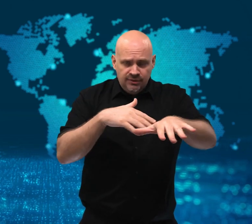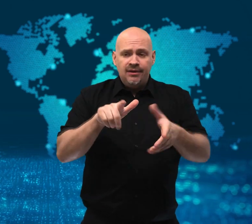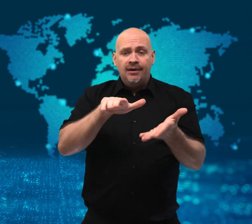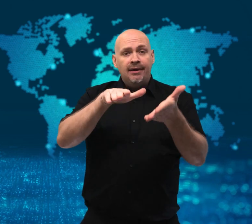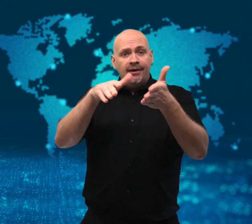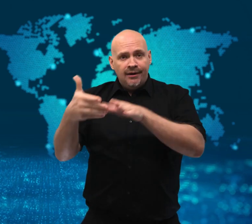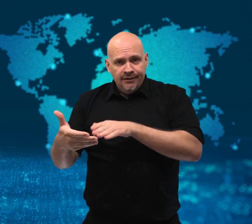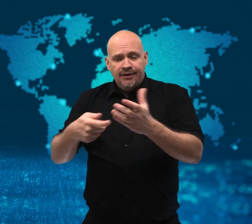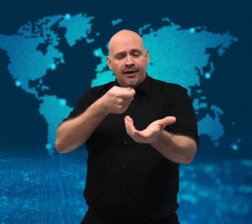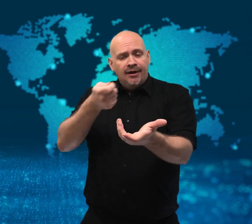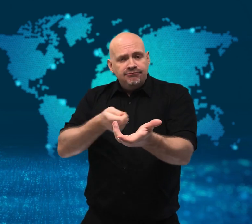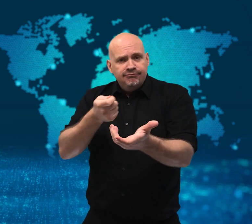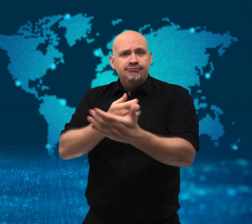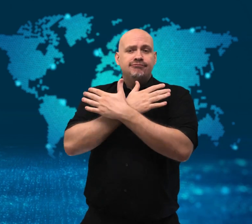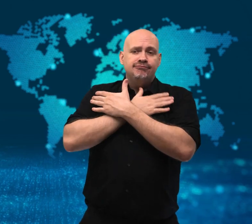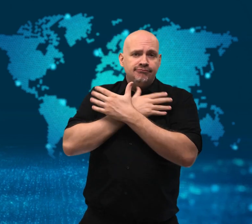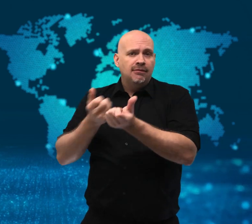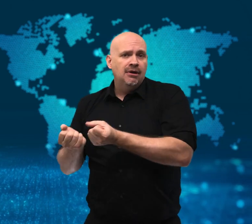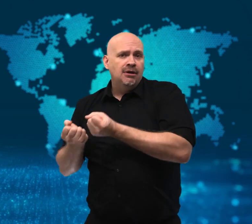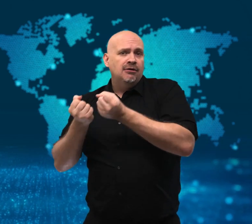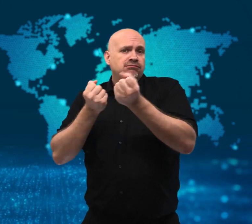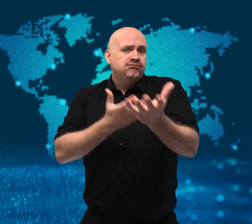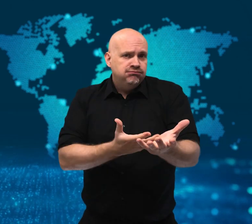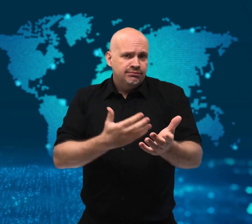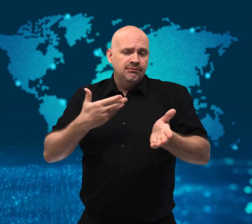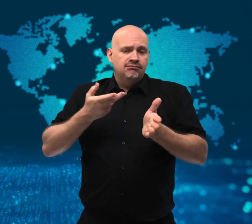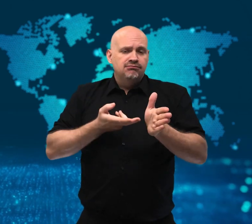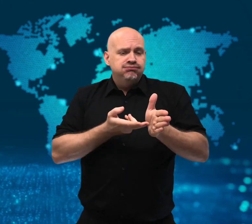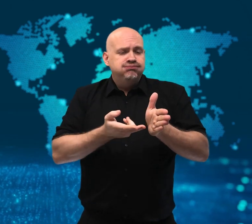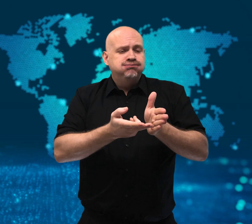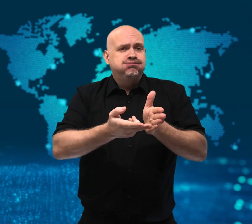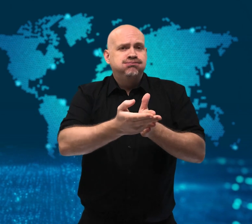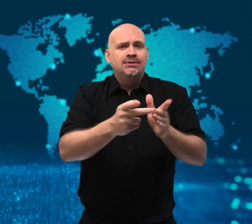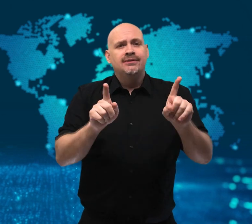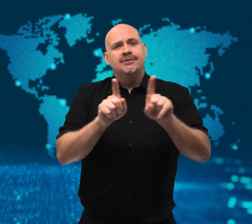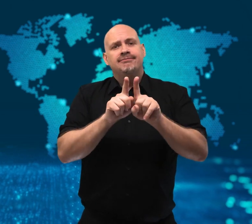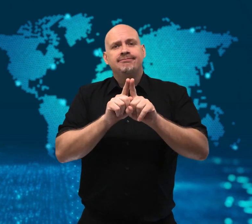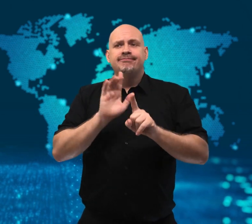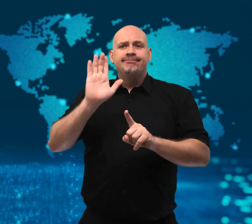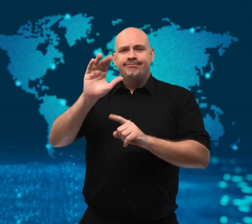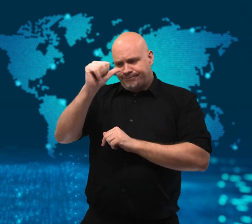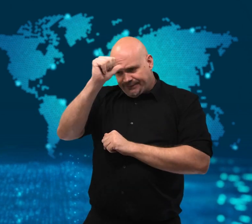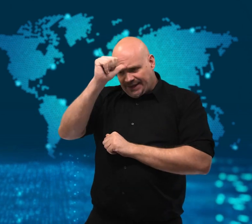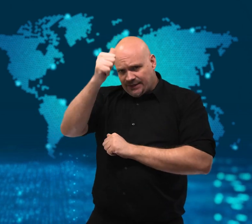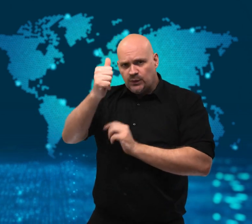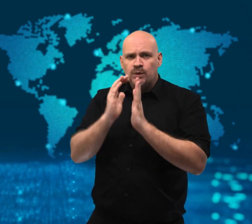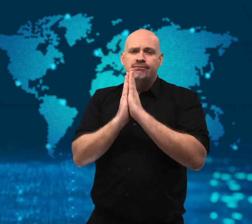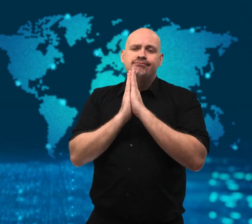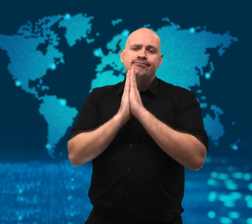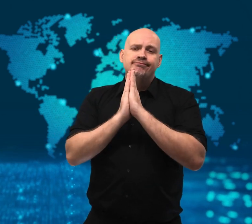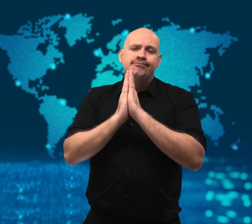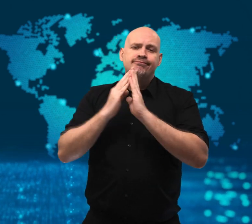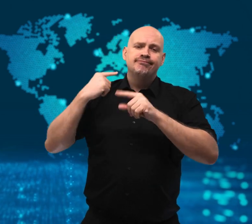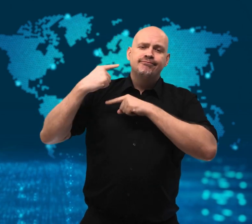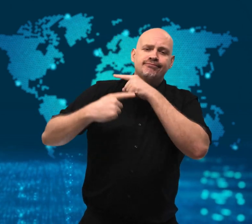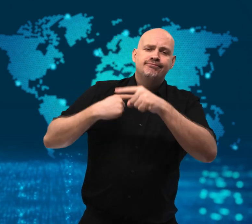He explained that some villagers do not cremate dead